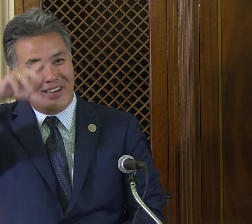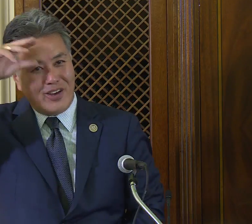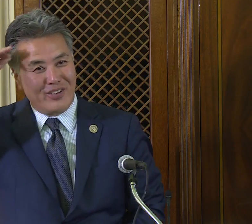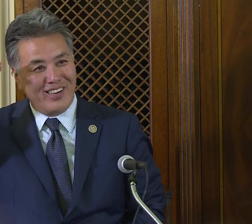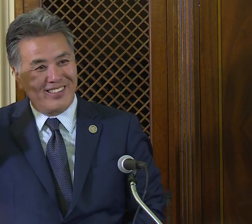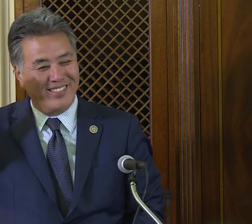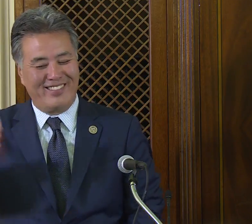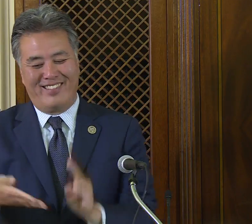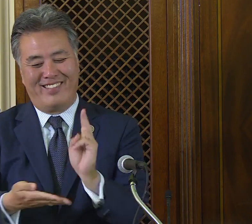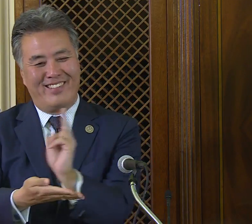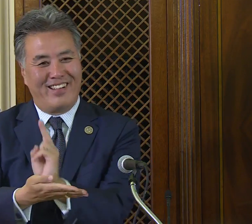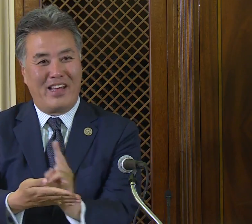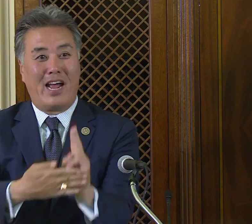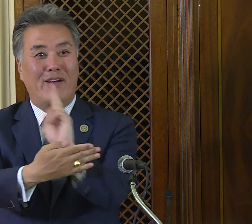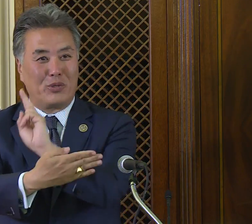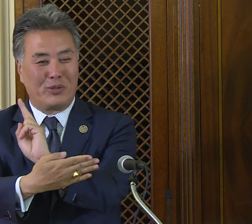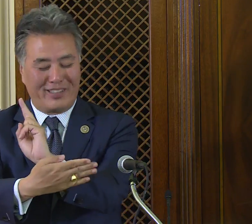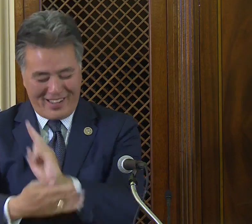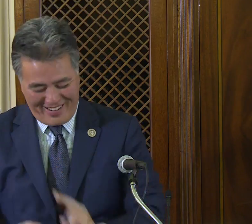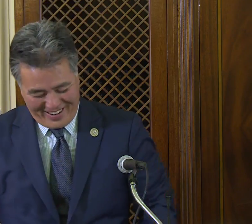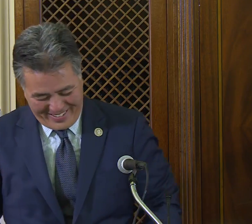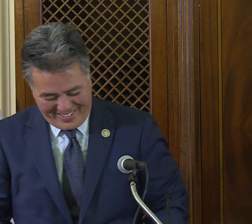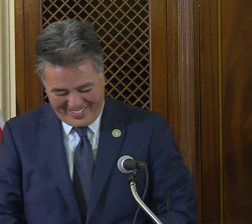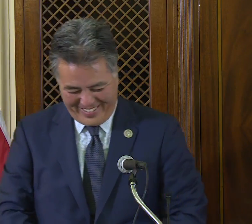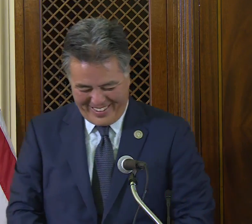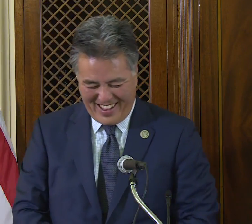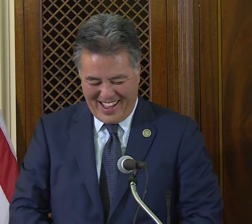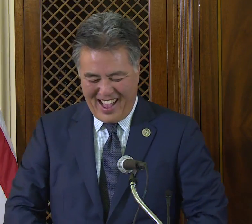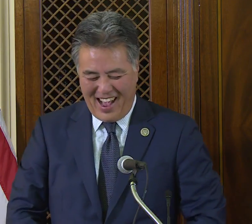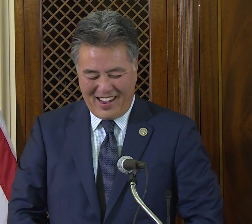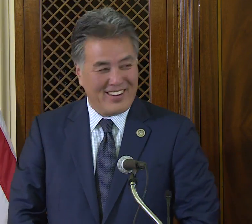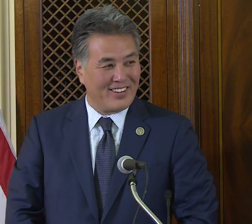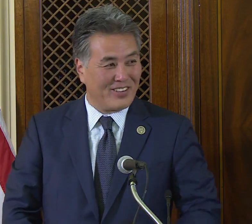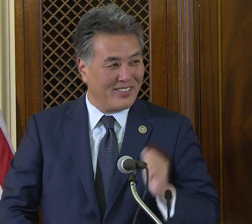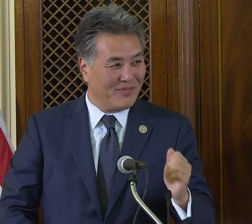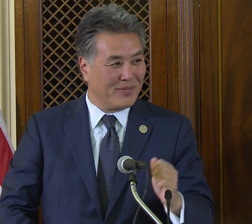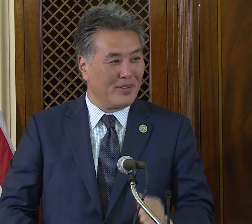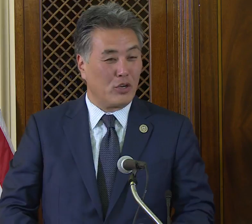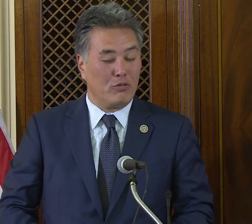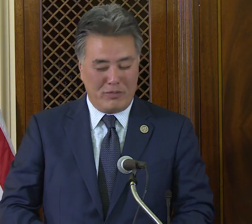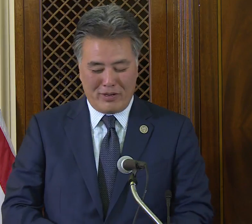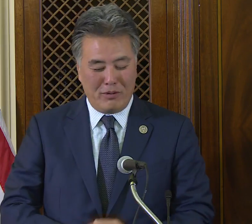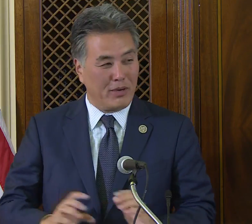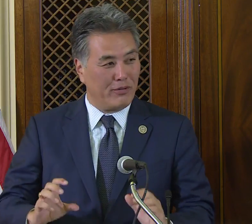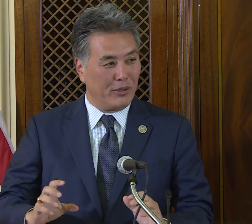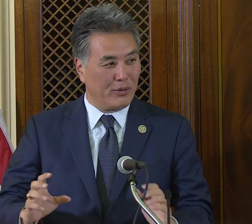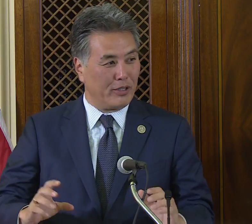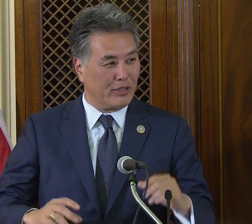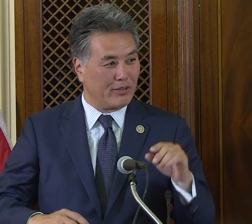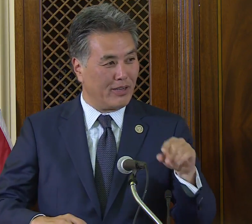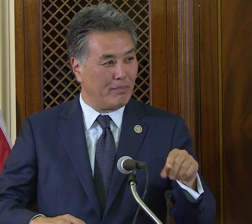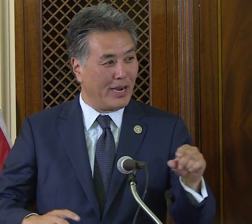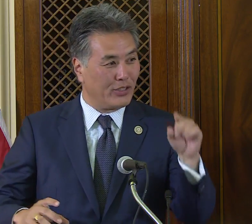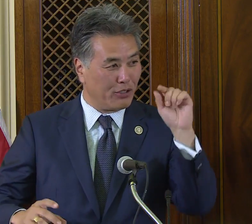Gallaudet, half circle like that. There you go. Go Buffalo, or is it bison?